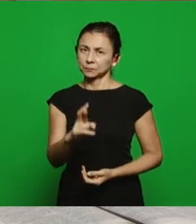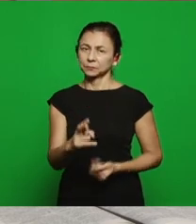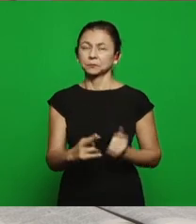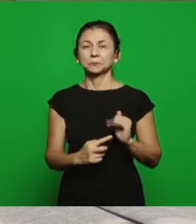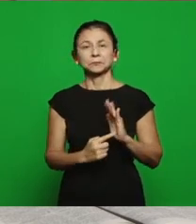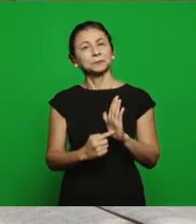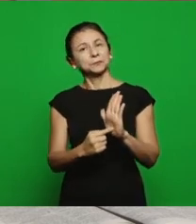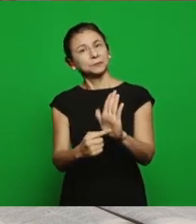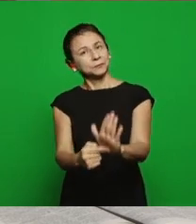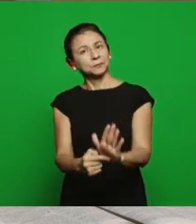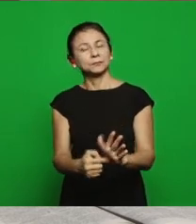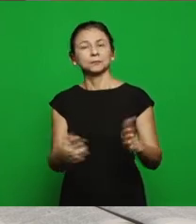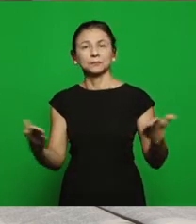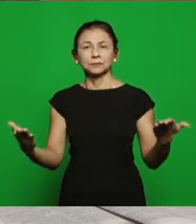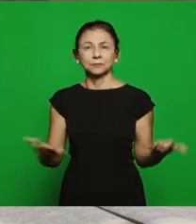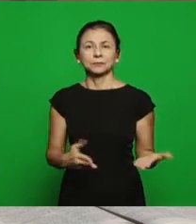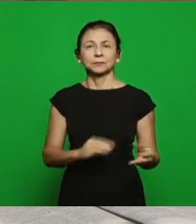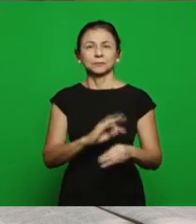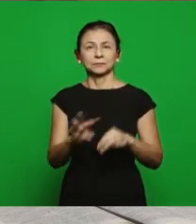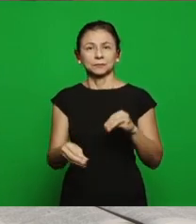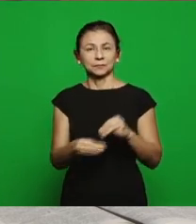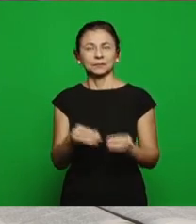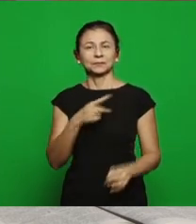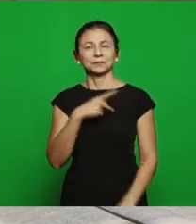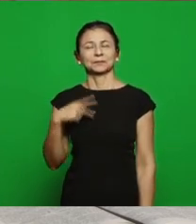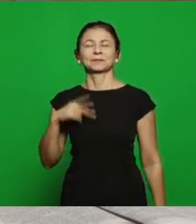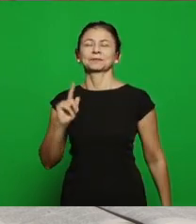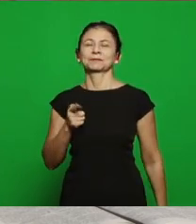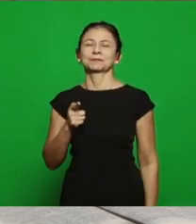we’ll have a small complement with Pastor Gedelti related to the subject